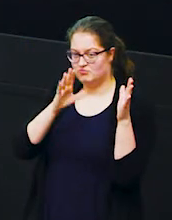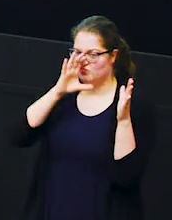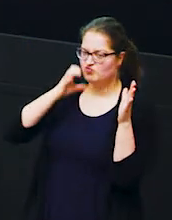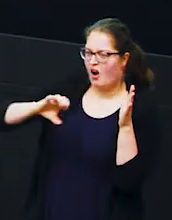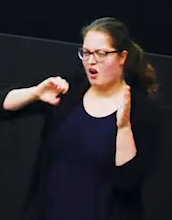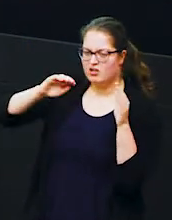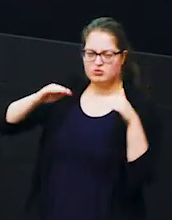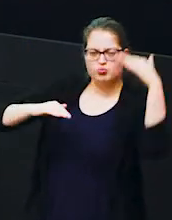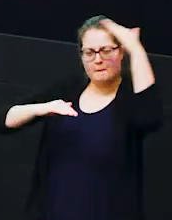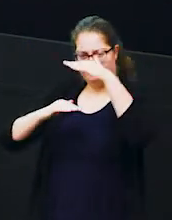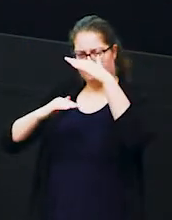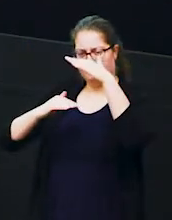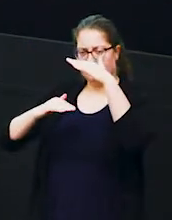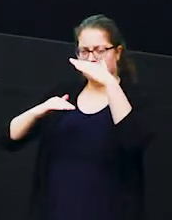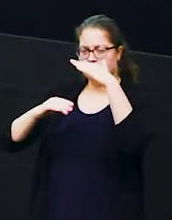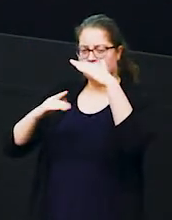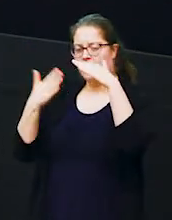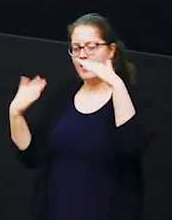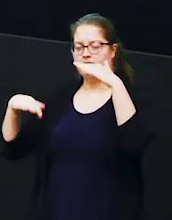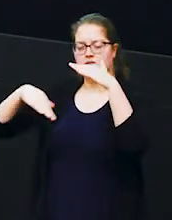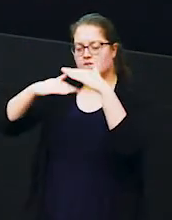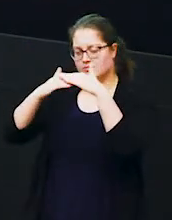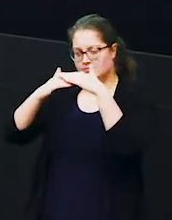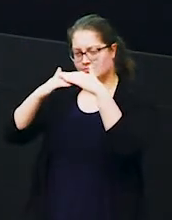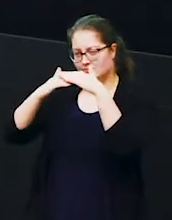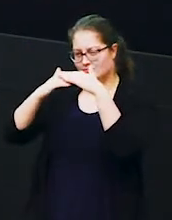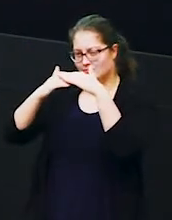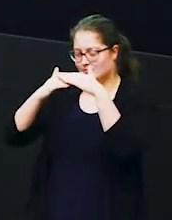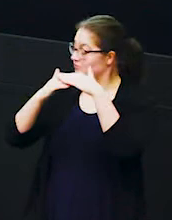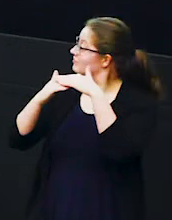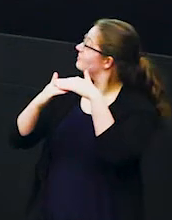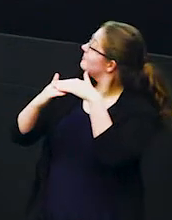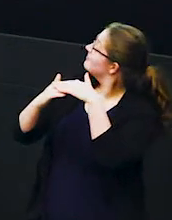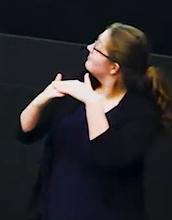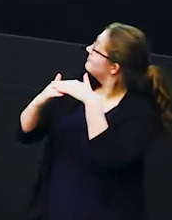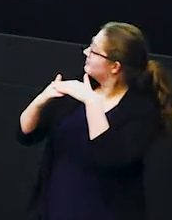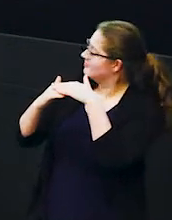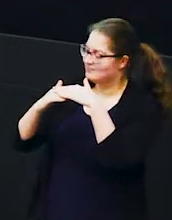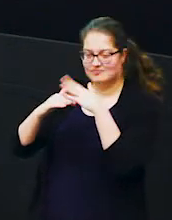on top of the male on the left on the left hand side yep so his trunk is on top